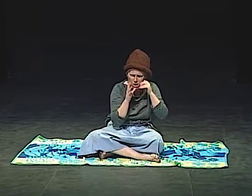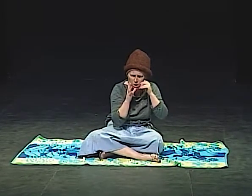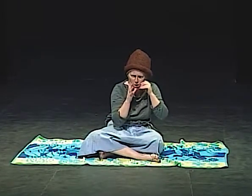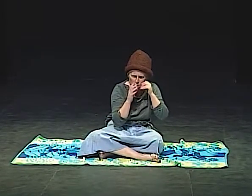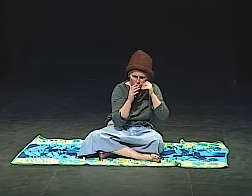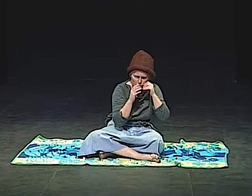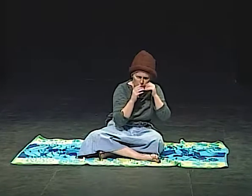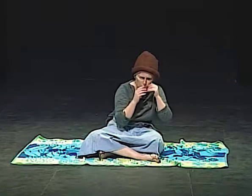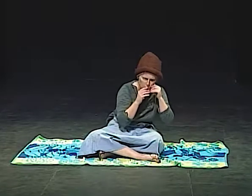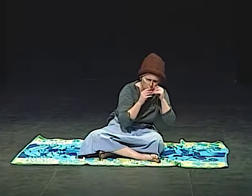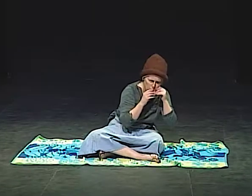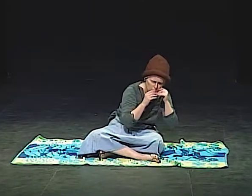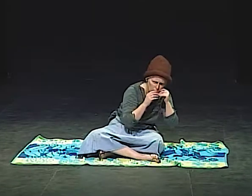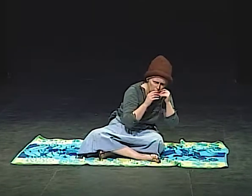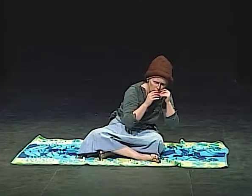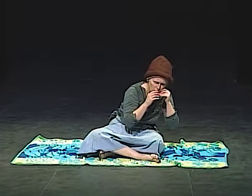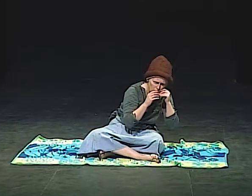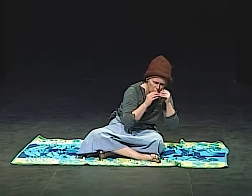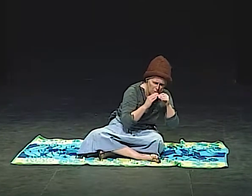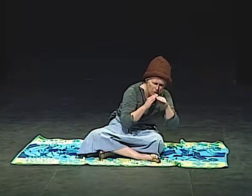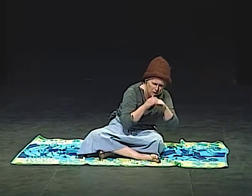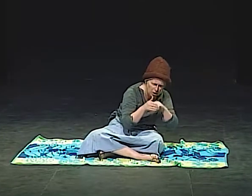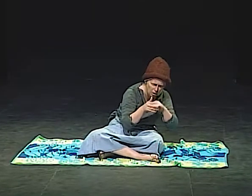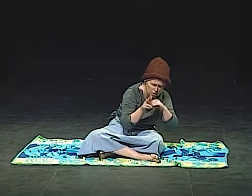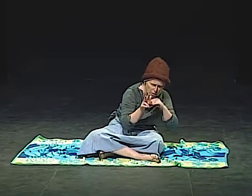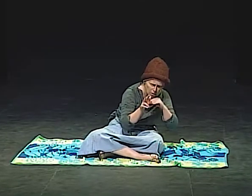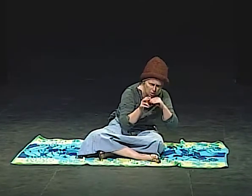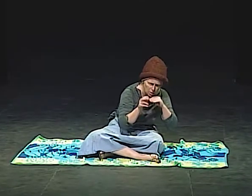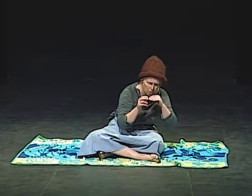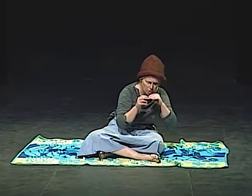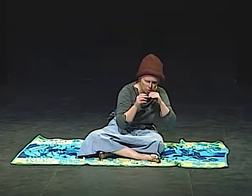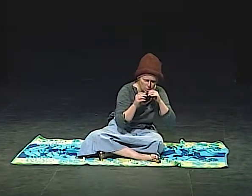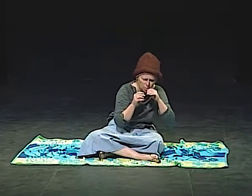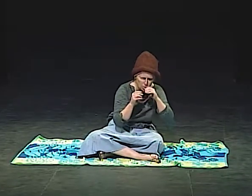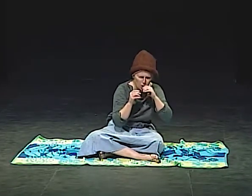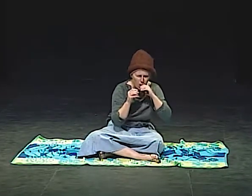MOM. 00 TODAY.